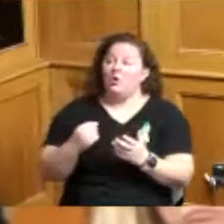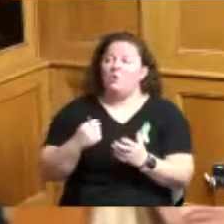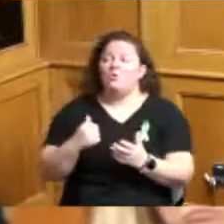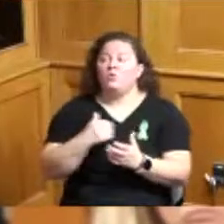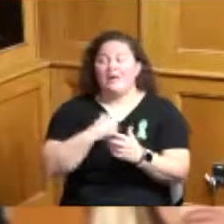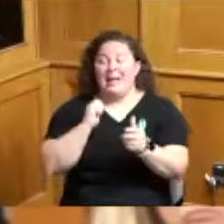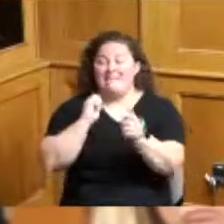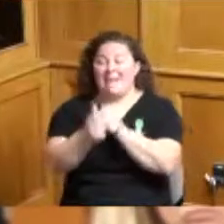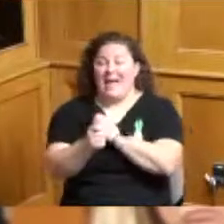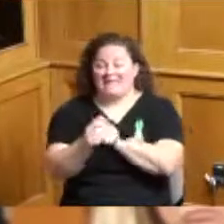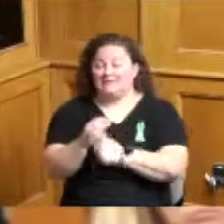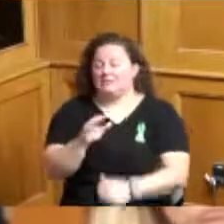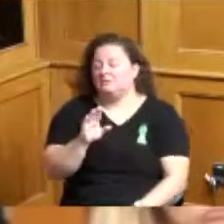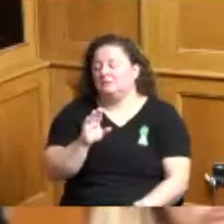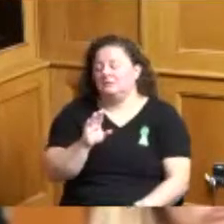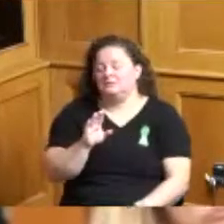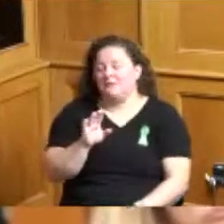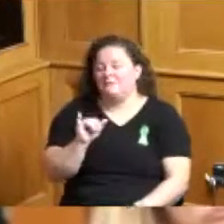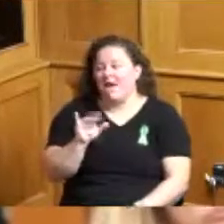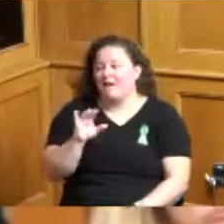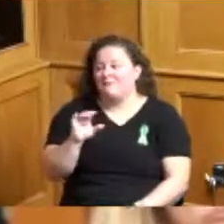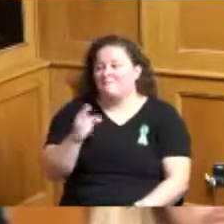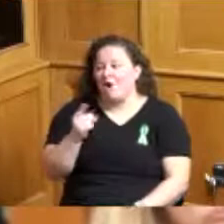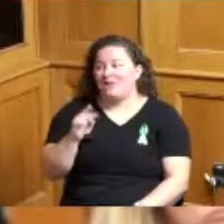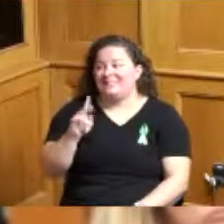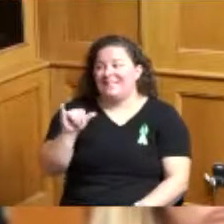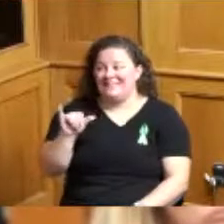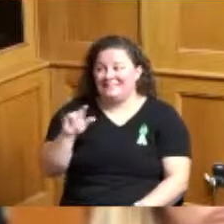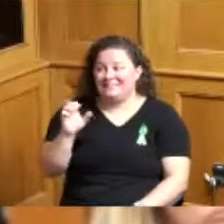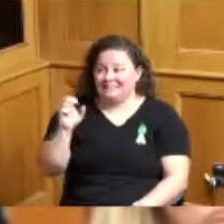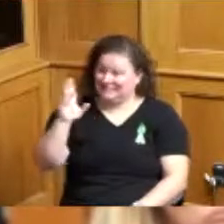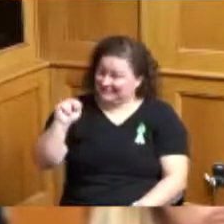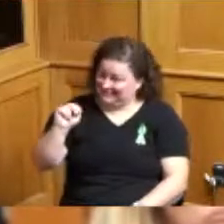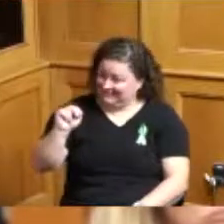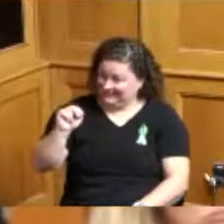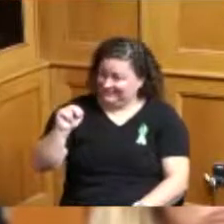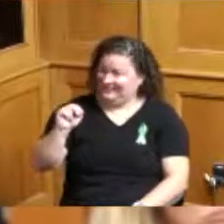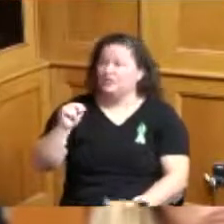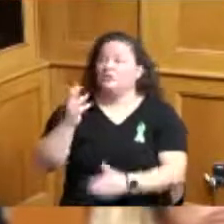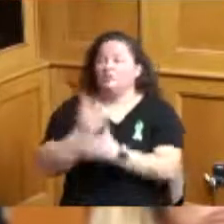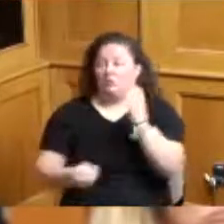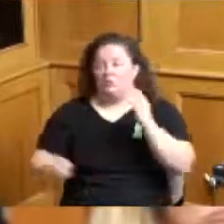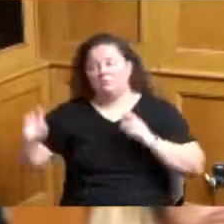comes down to the government utilization to the government so a government entity